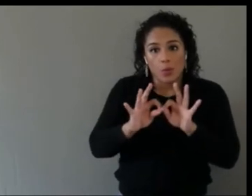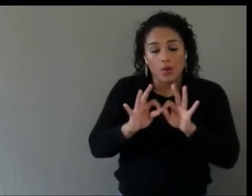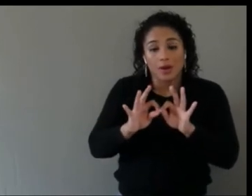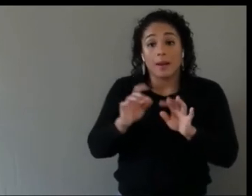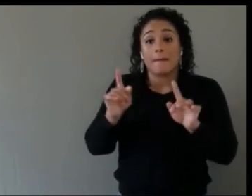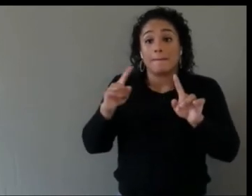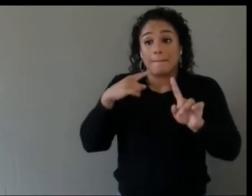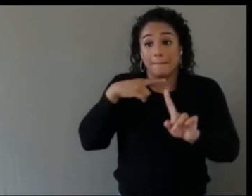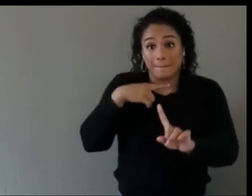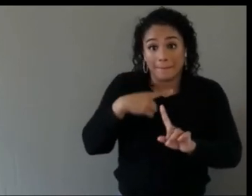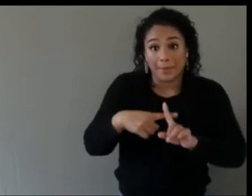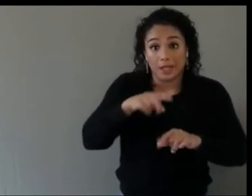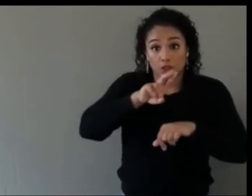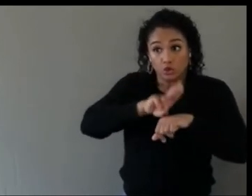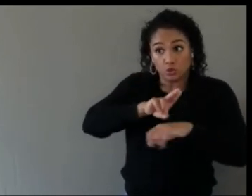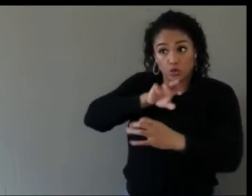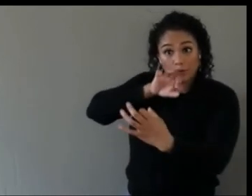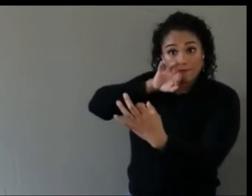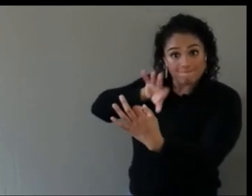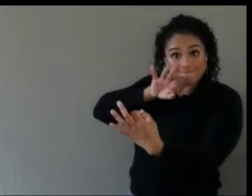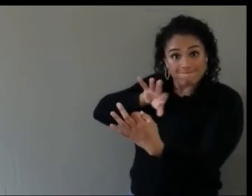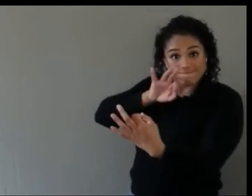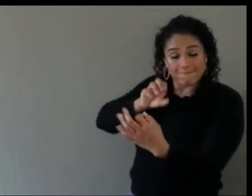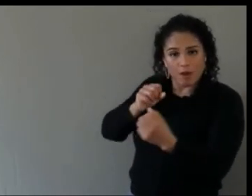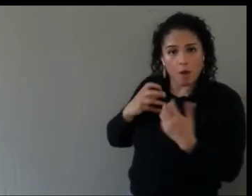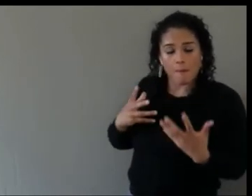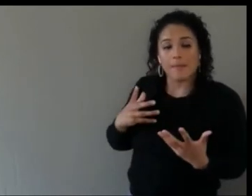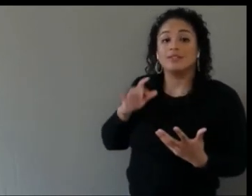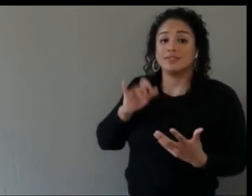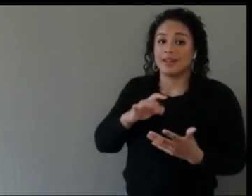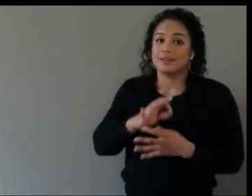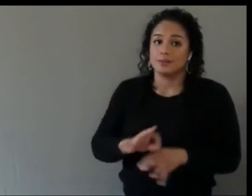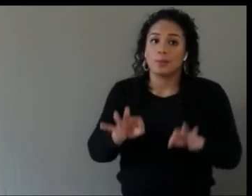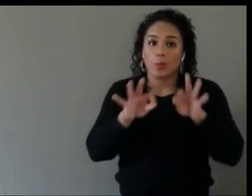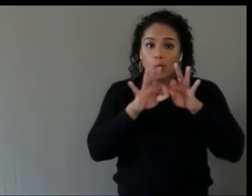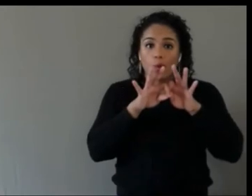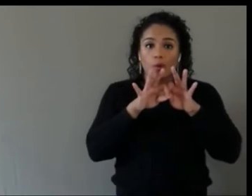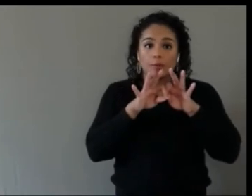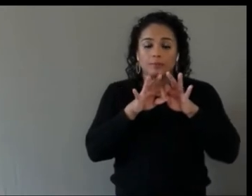Regine has said in the past, options is also very important.